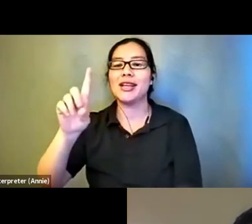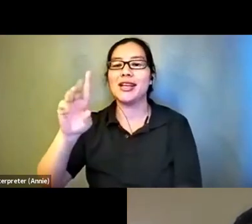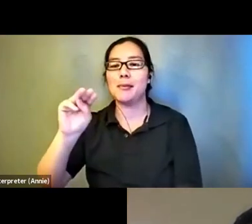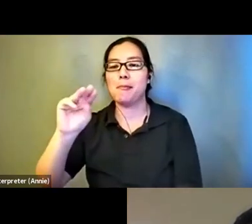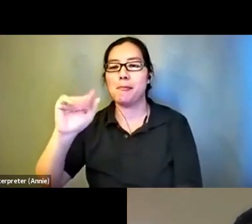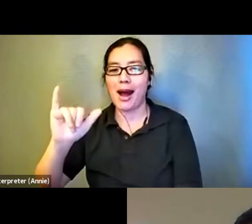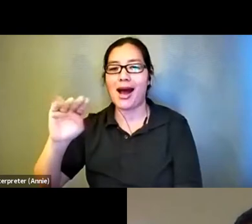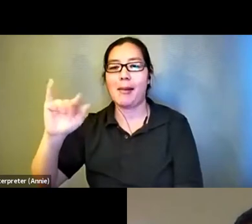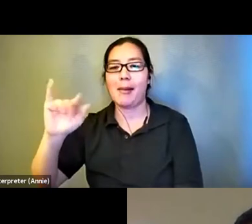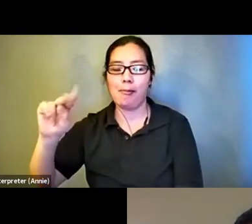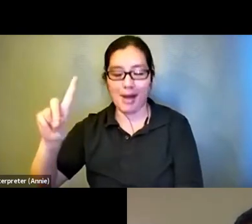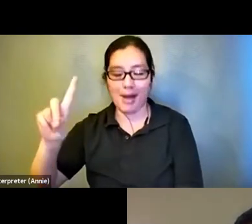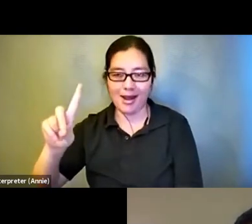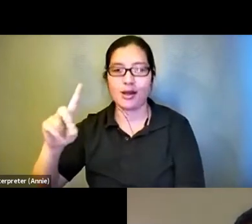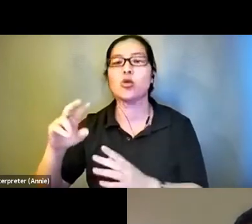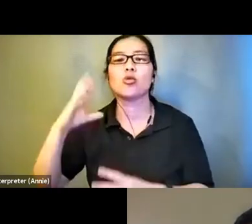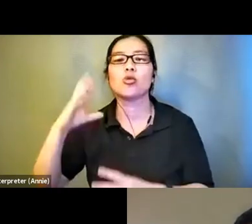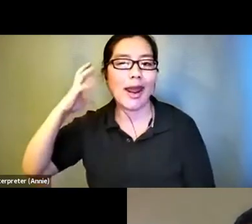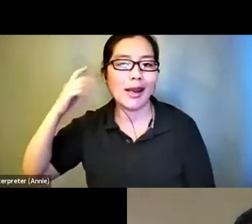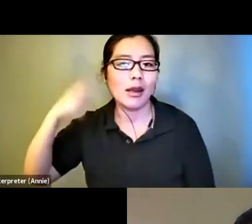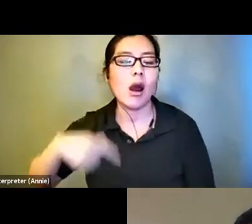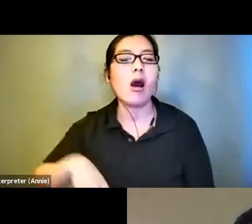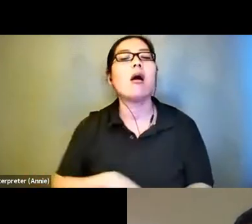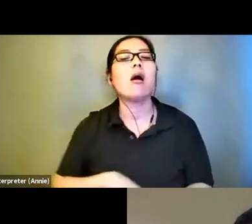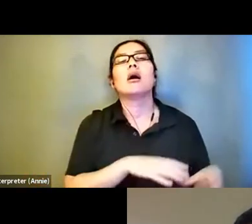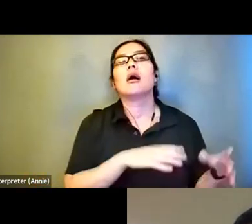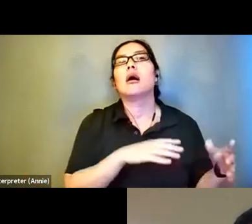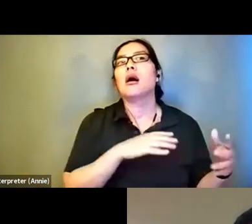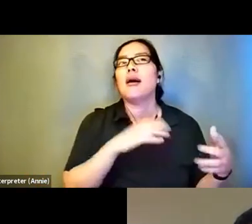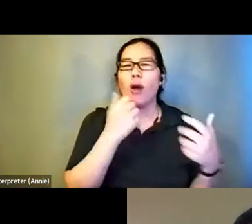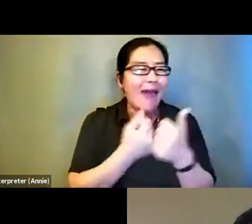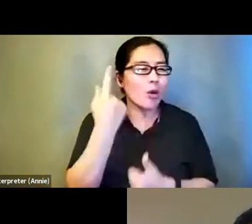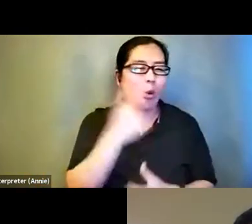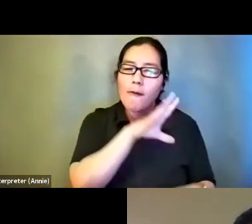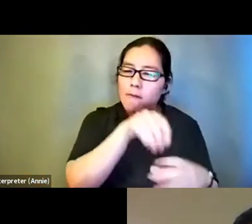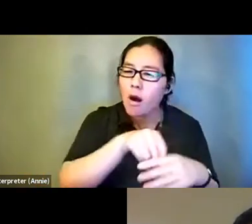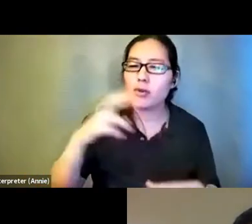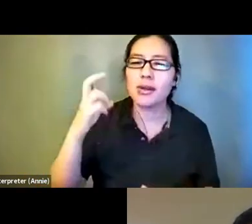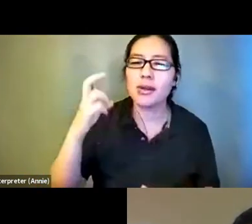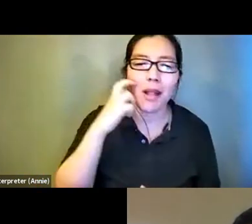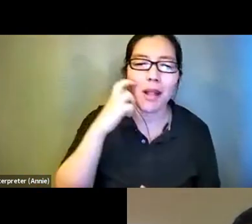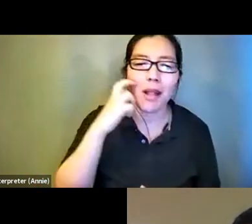featuring compelling people impacted by all degrees of blindness and disability. I dedicate a